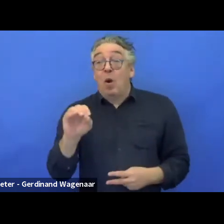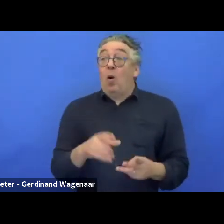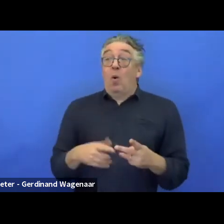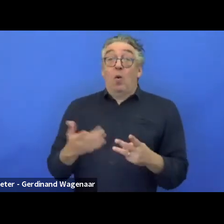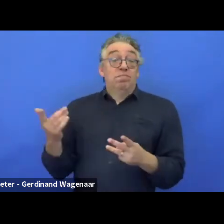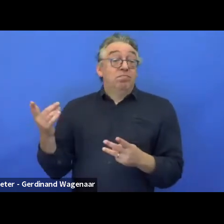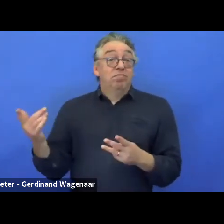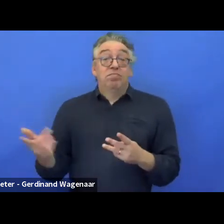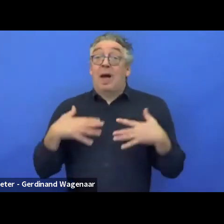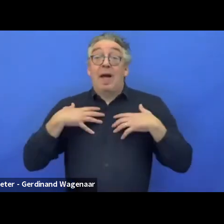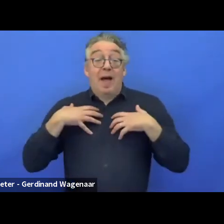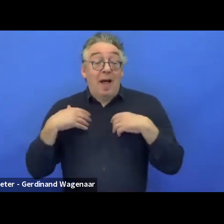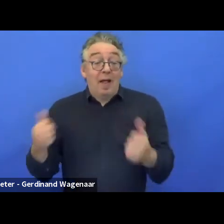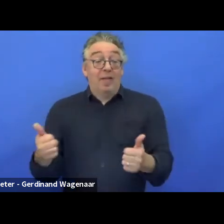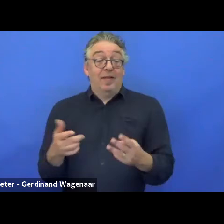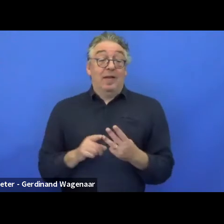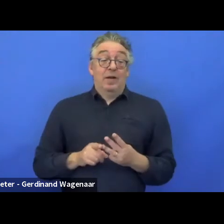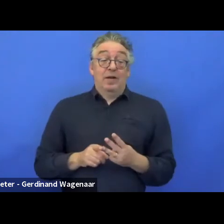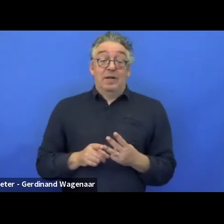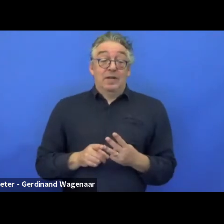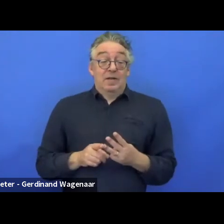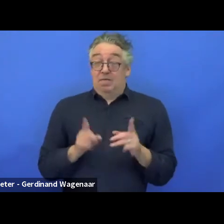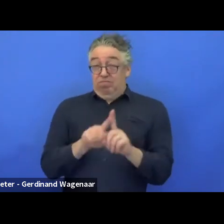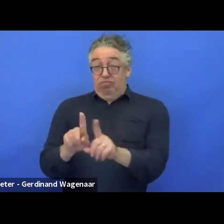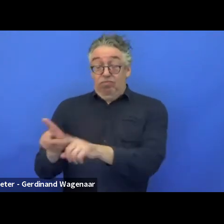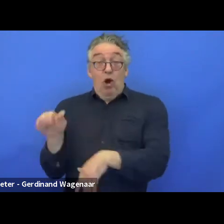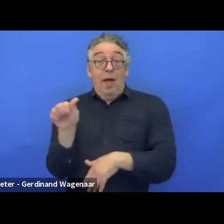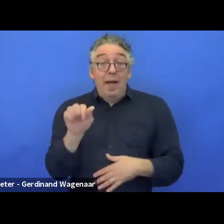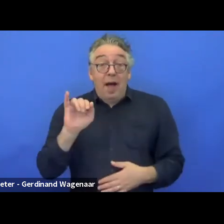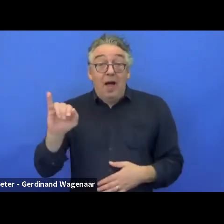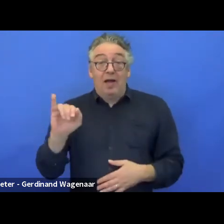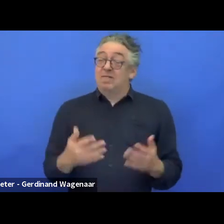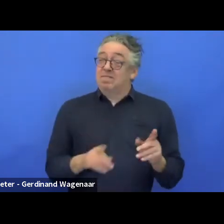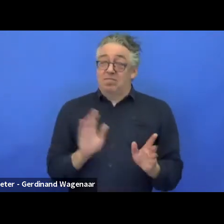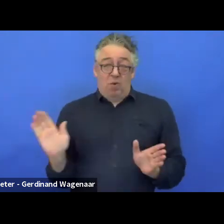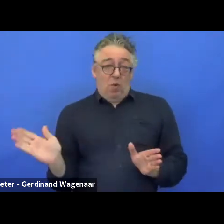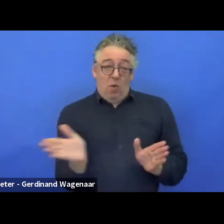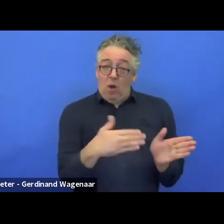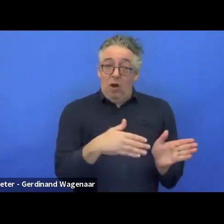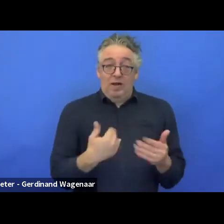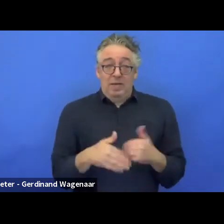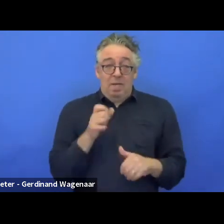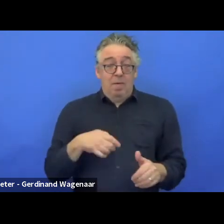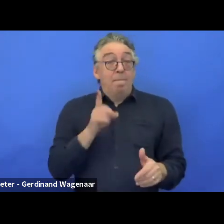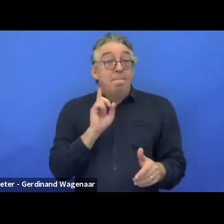Everywhere people with disabilities have got a position and should be heard. That is very strong, my view.